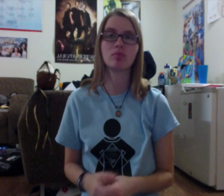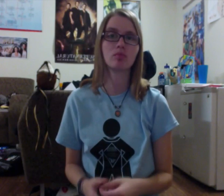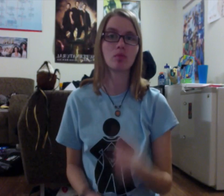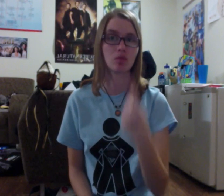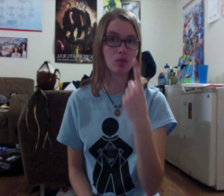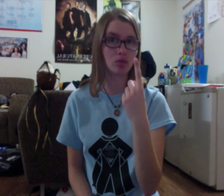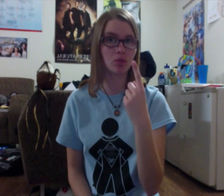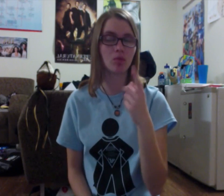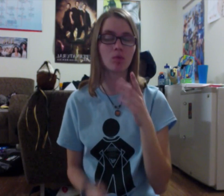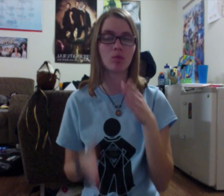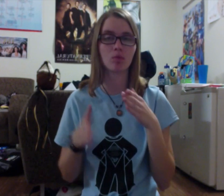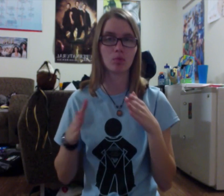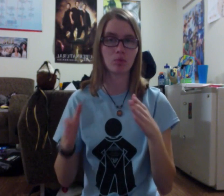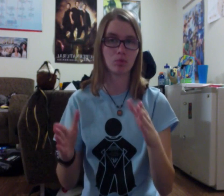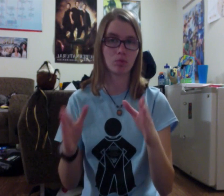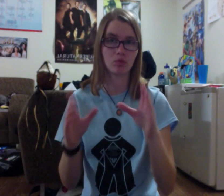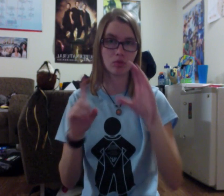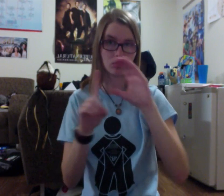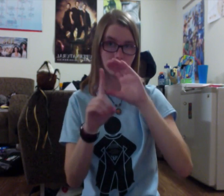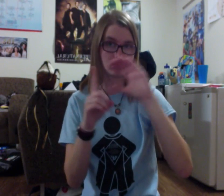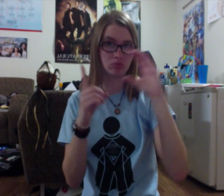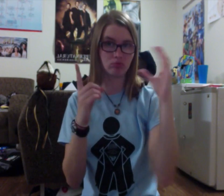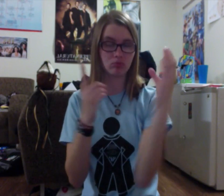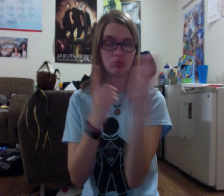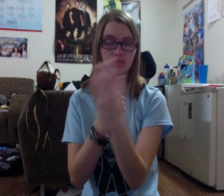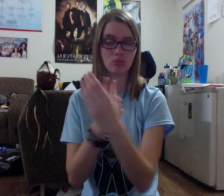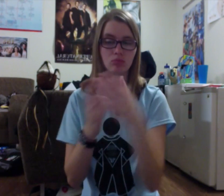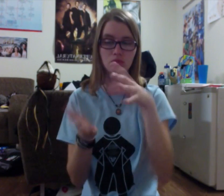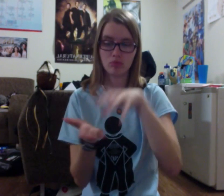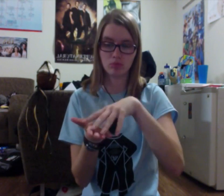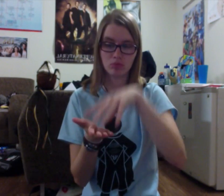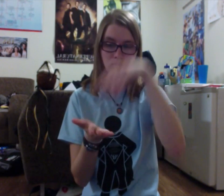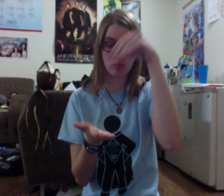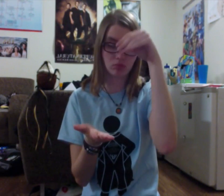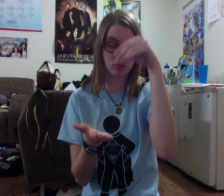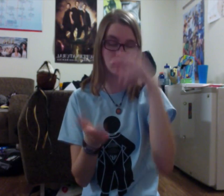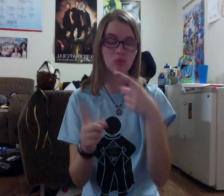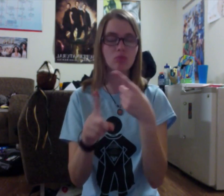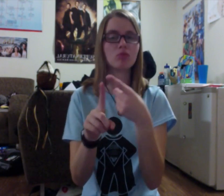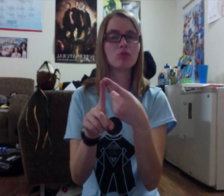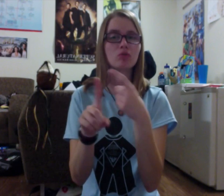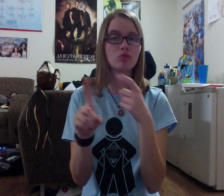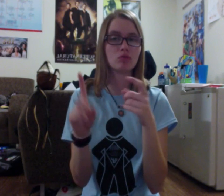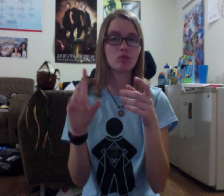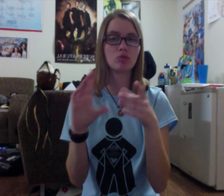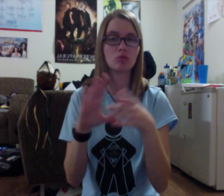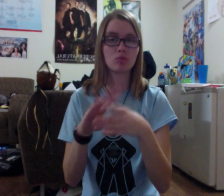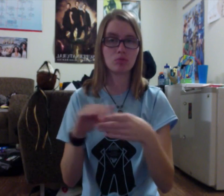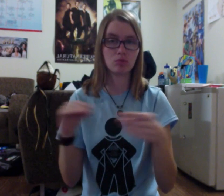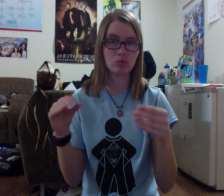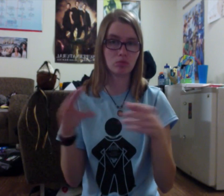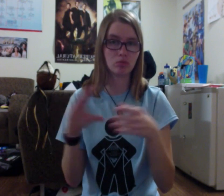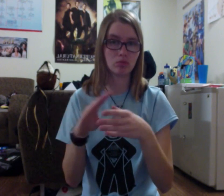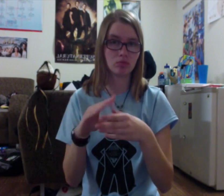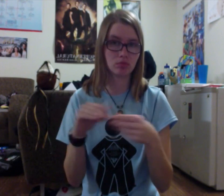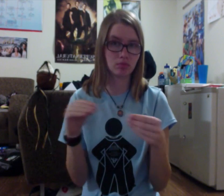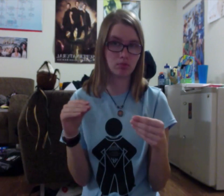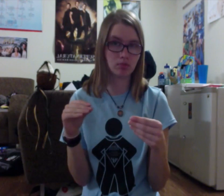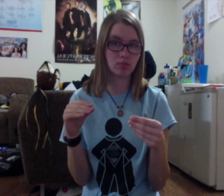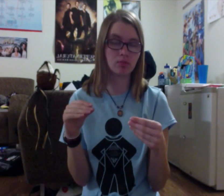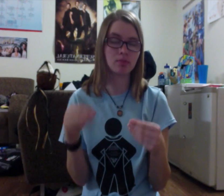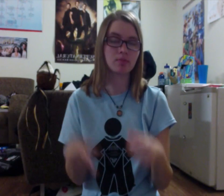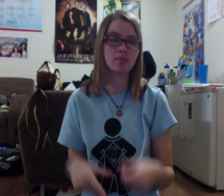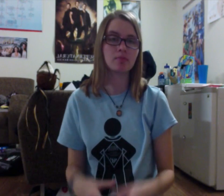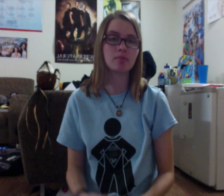One way to learn about other cultures is from their stories.